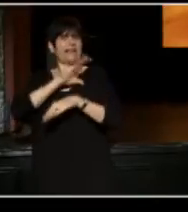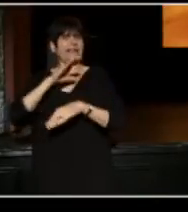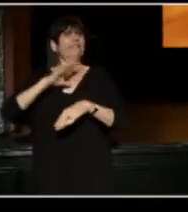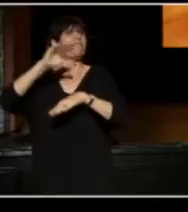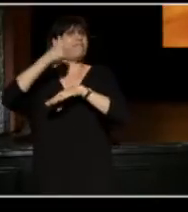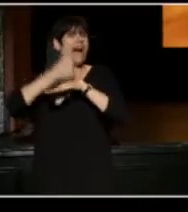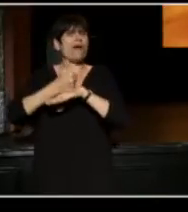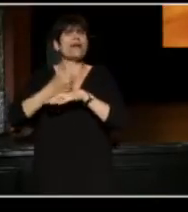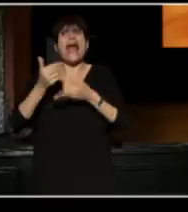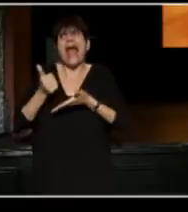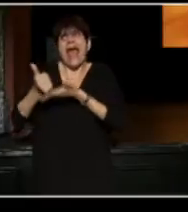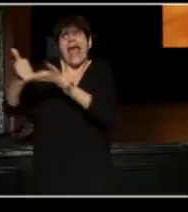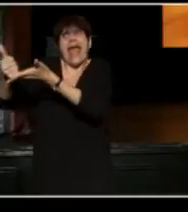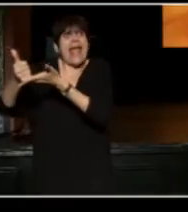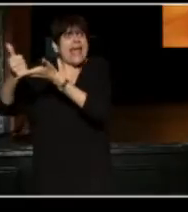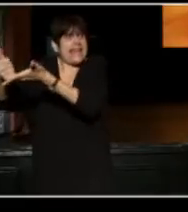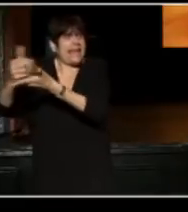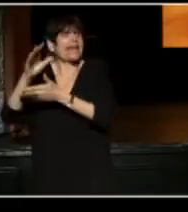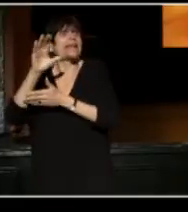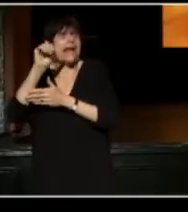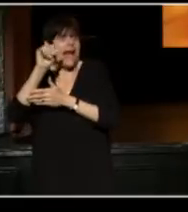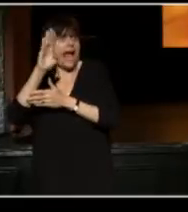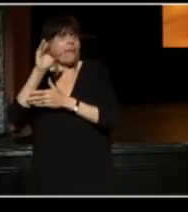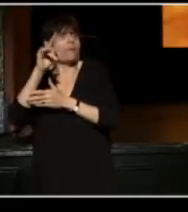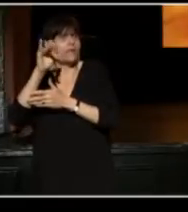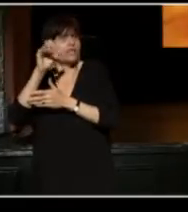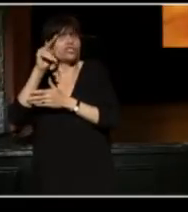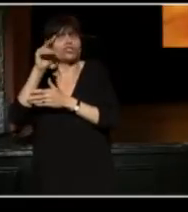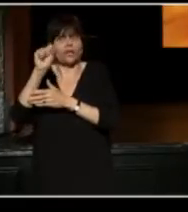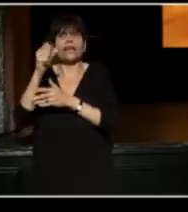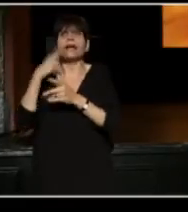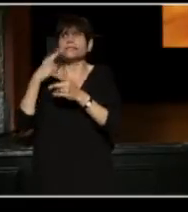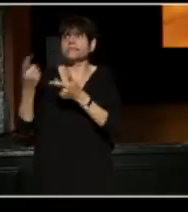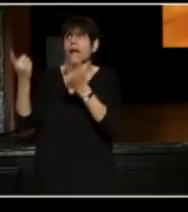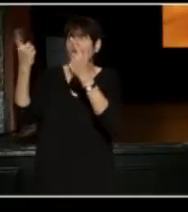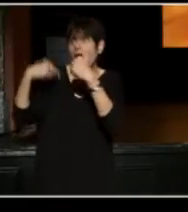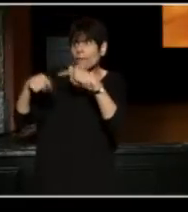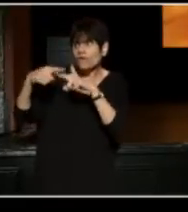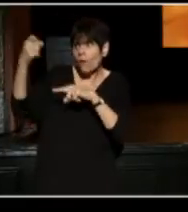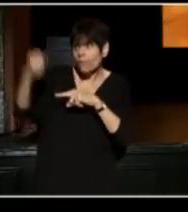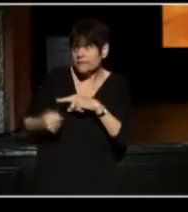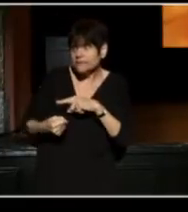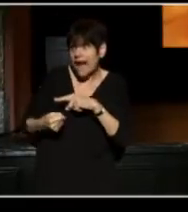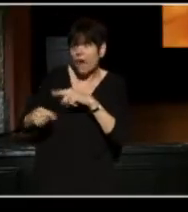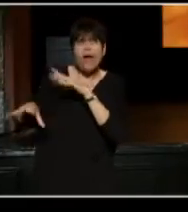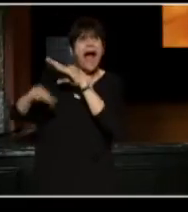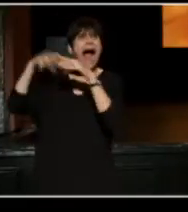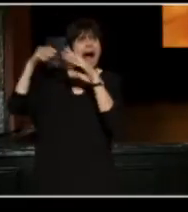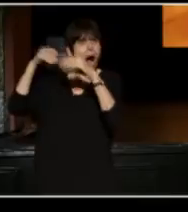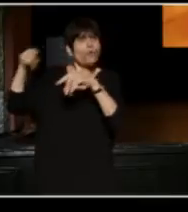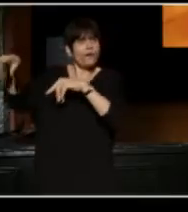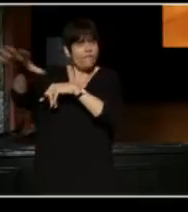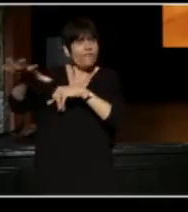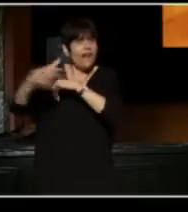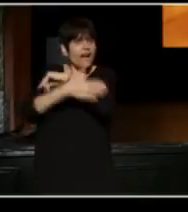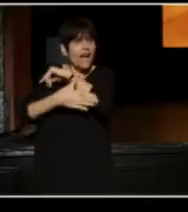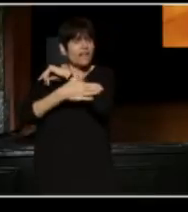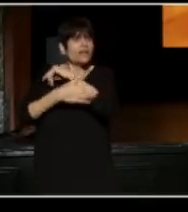actually aided Abolitionists, who were taking people who were coming from the South to get out of this country that had backwards views